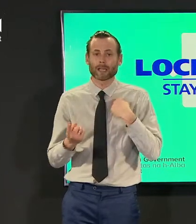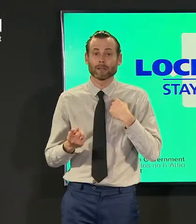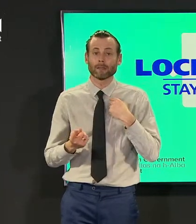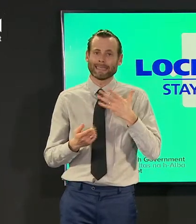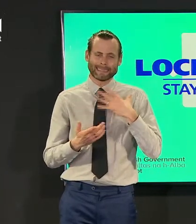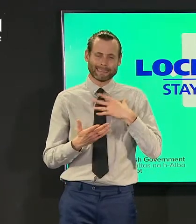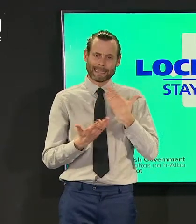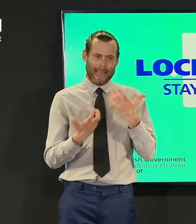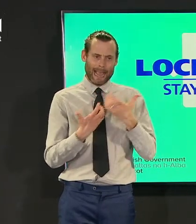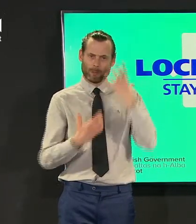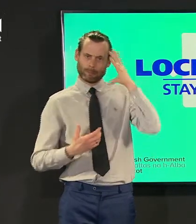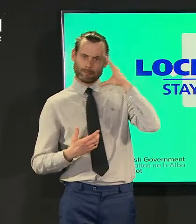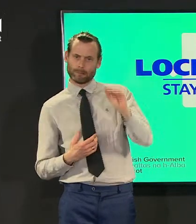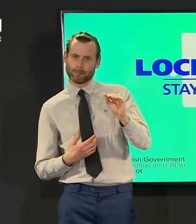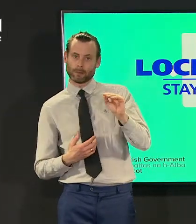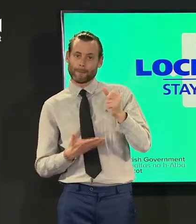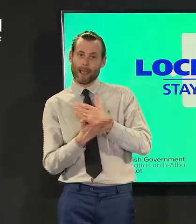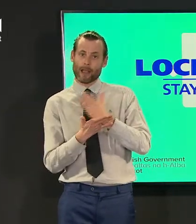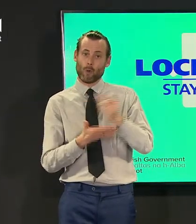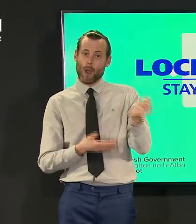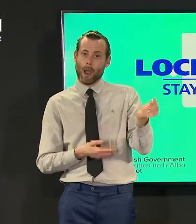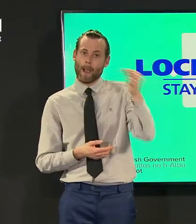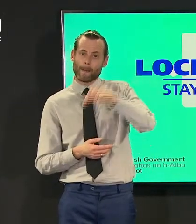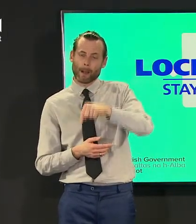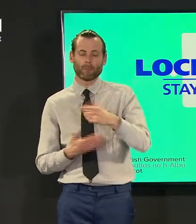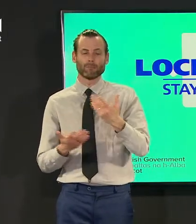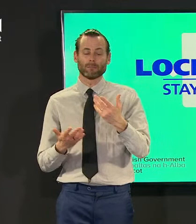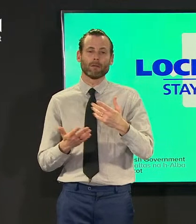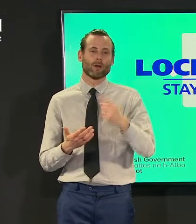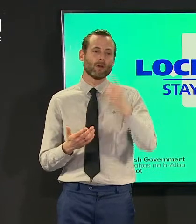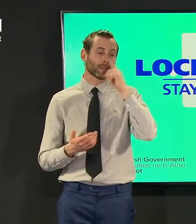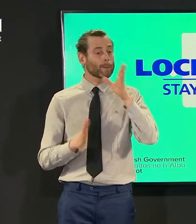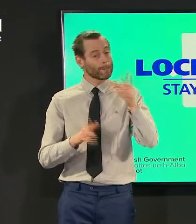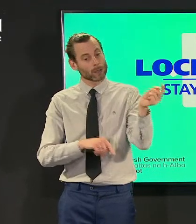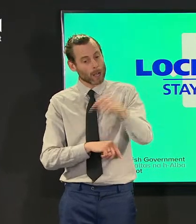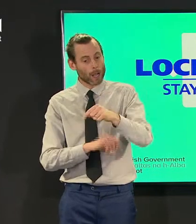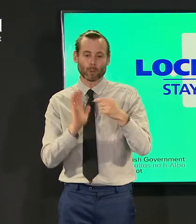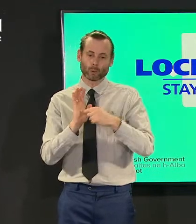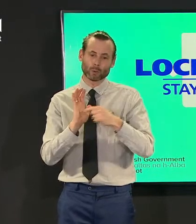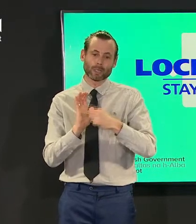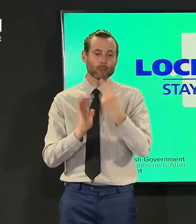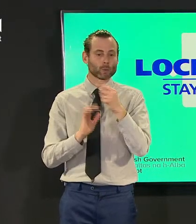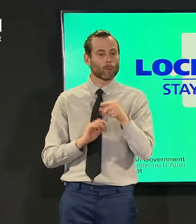you know 2 20 on a tuesday there's a lot of work going on with our colleagues in the third sector